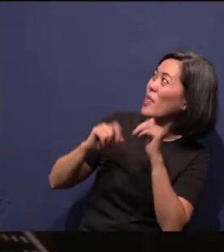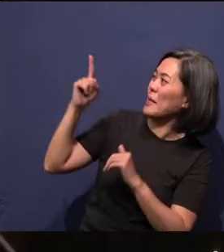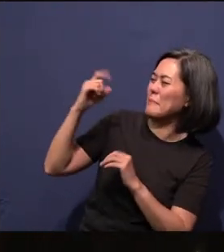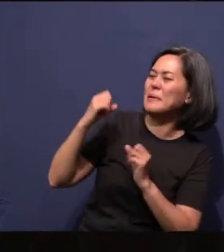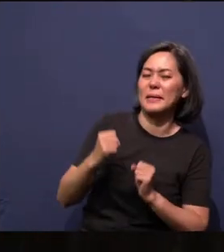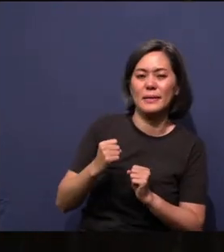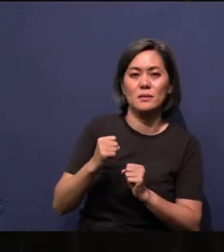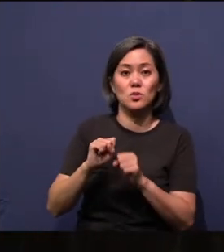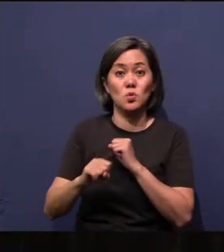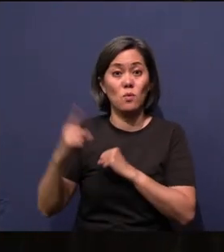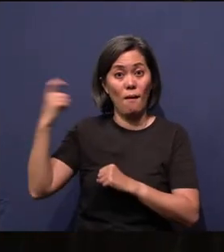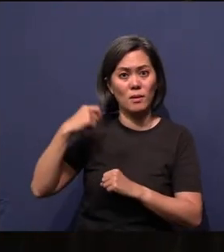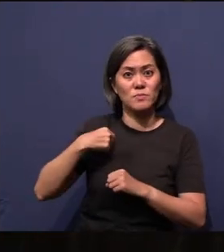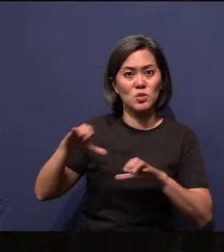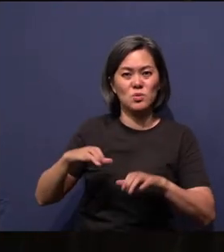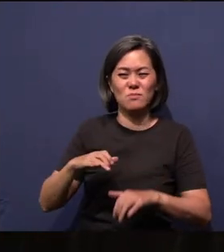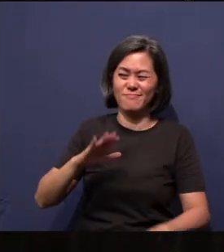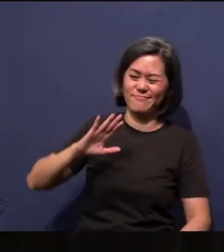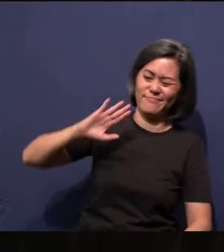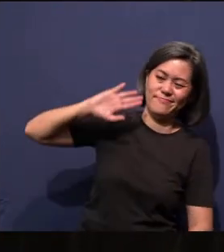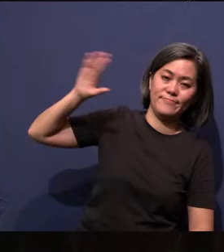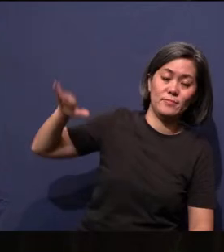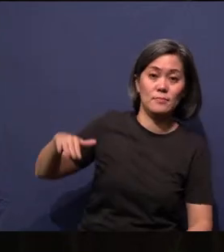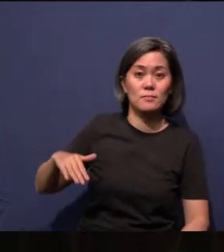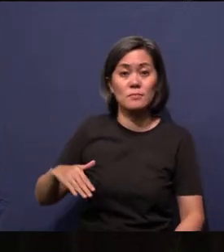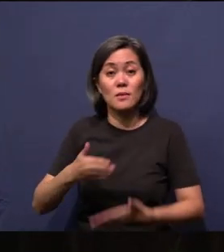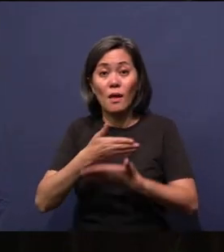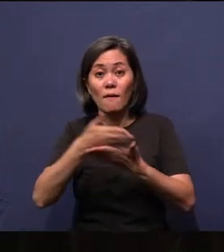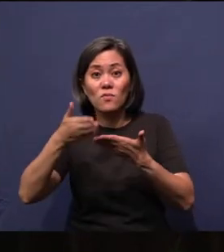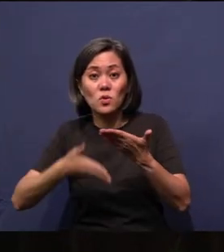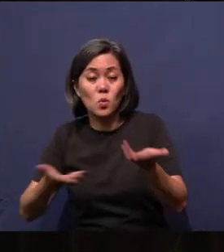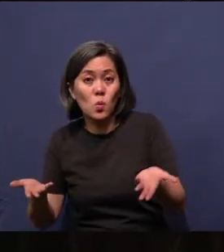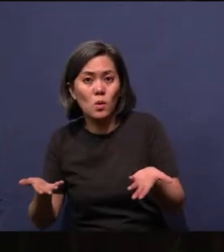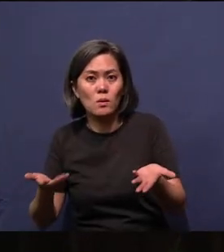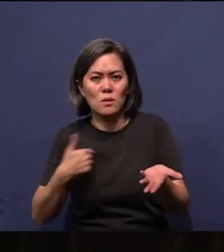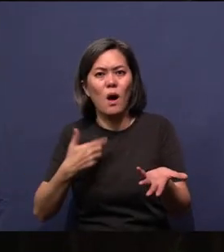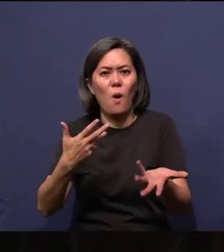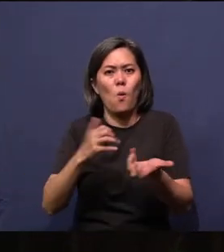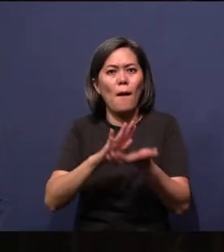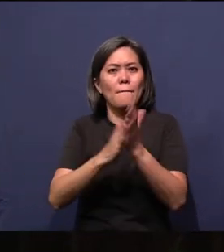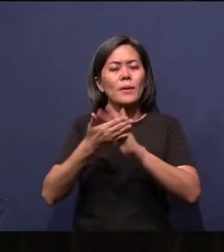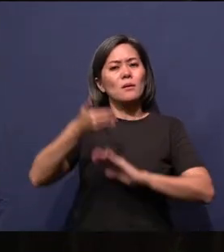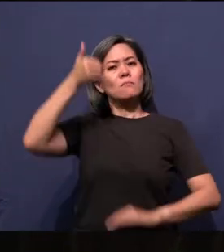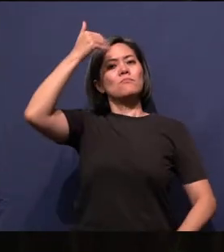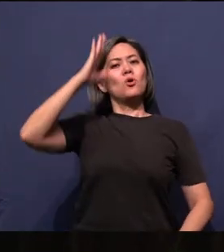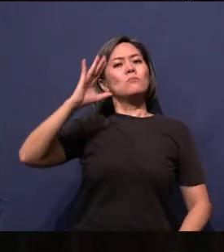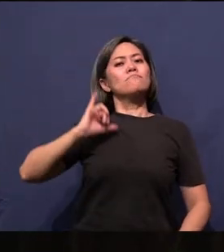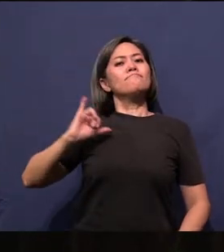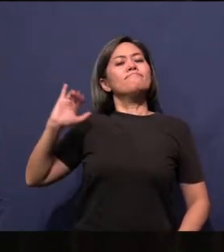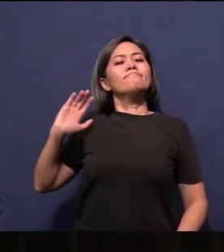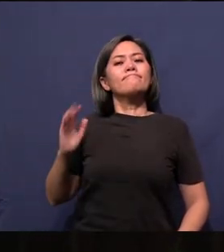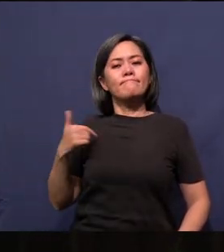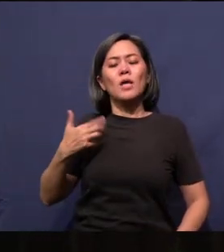do what He asked me to do. And then at the end of it all is, I want to be God. I want to be God because I want to know all things.